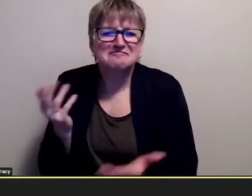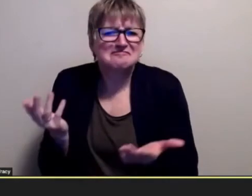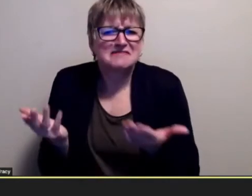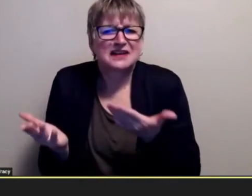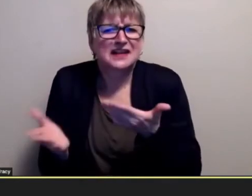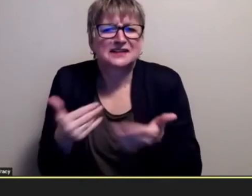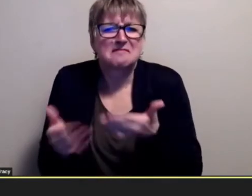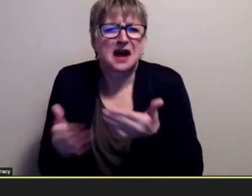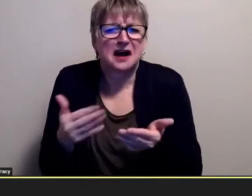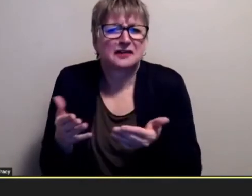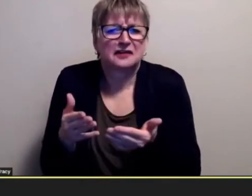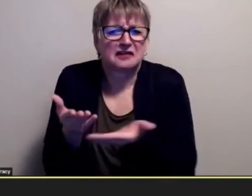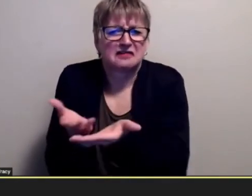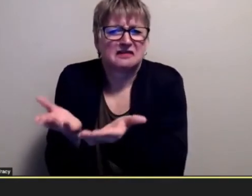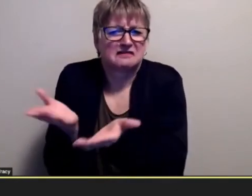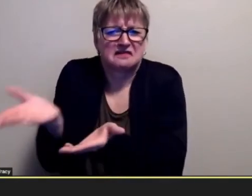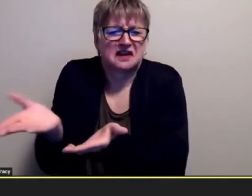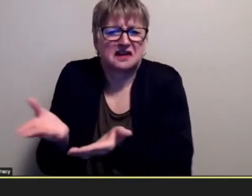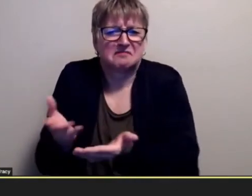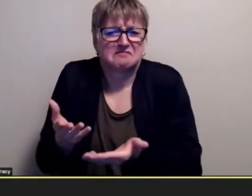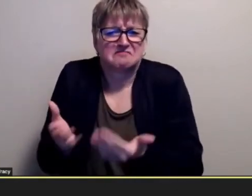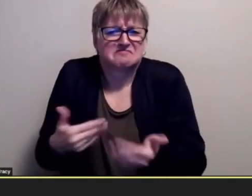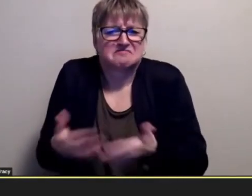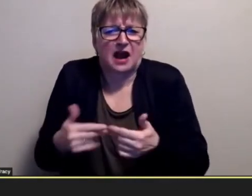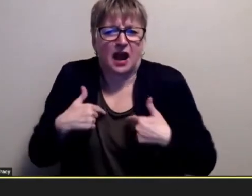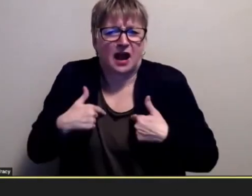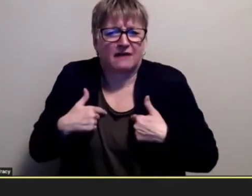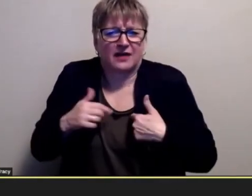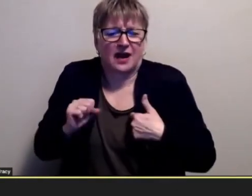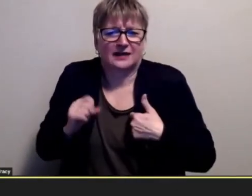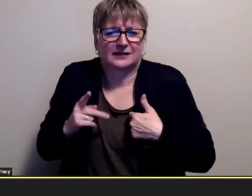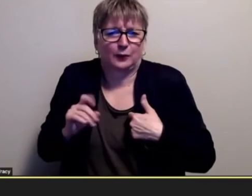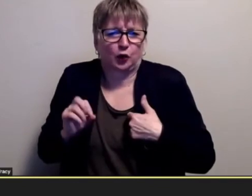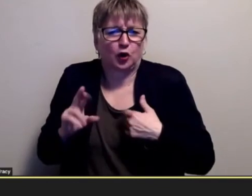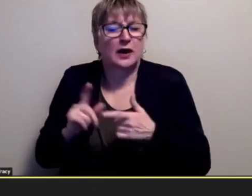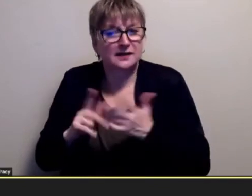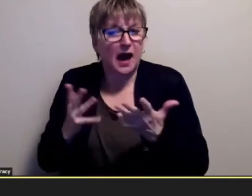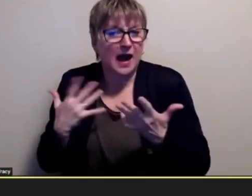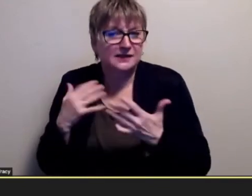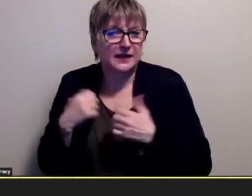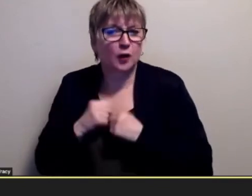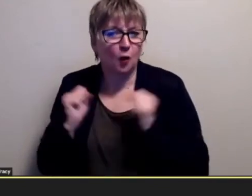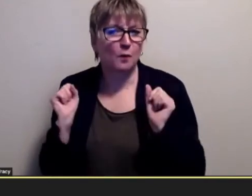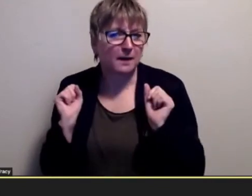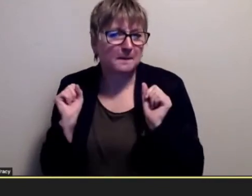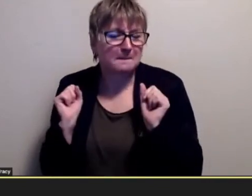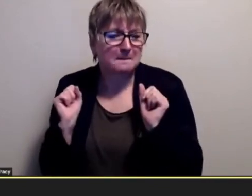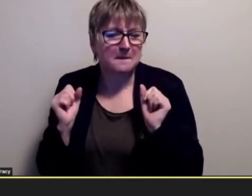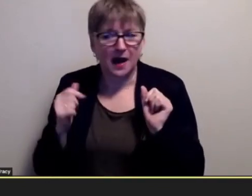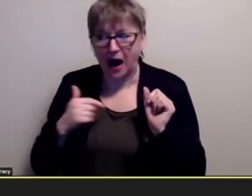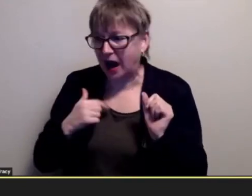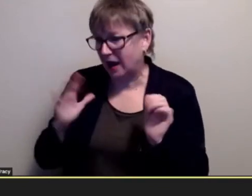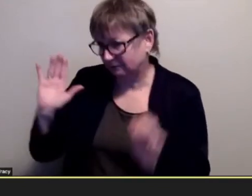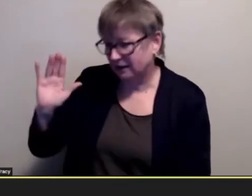that i had asked me because they i eventually opened up to them that you know i had asperger's